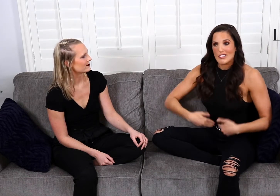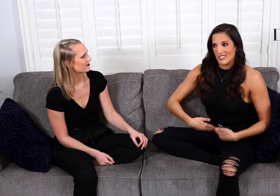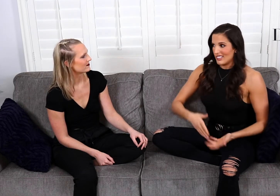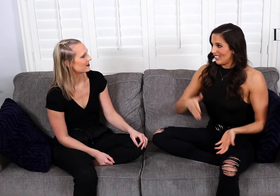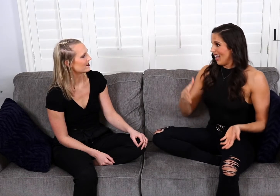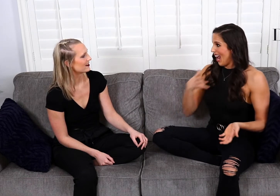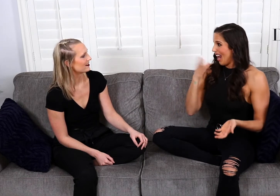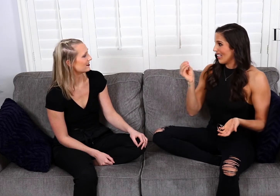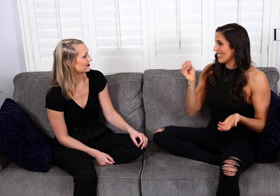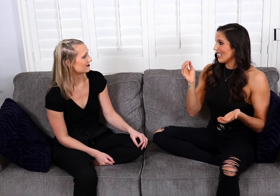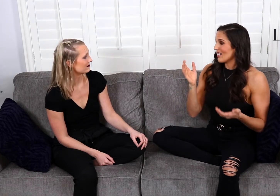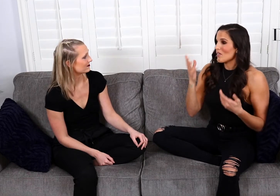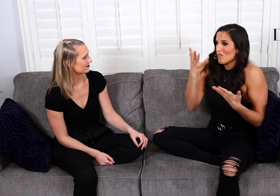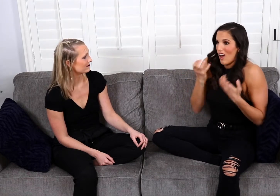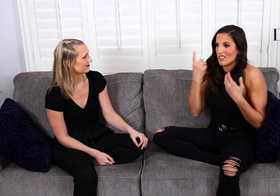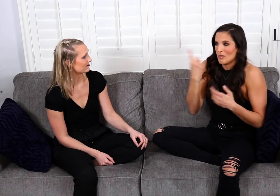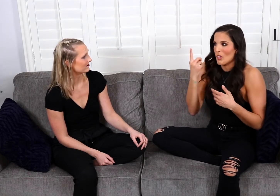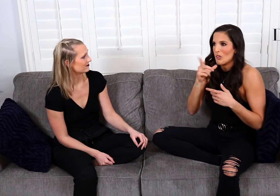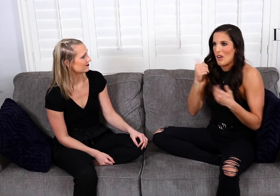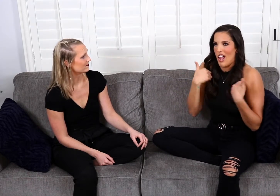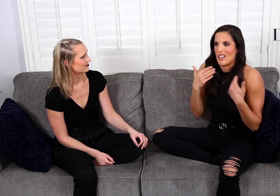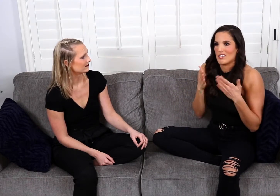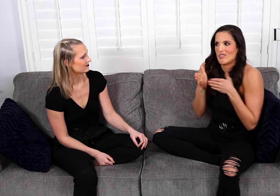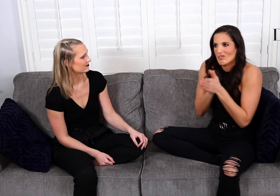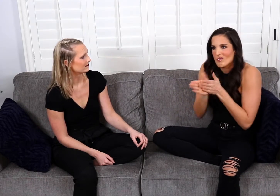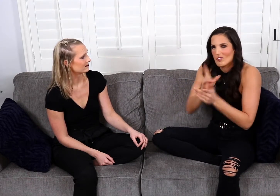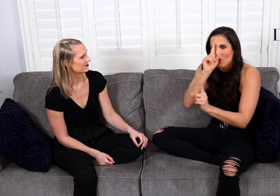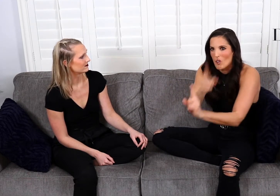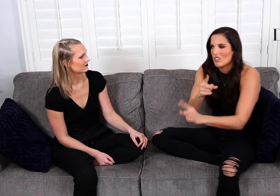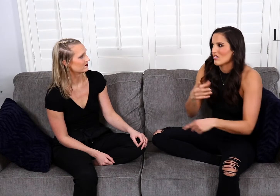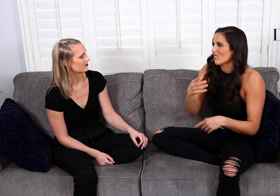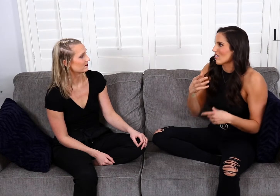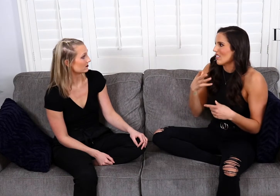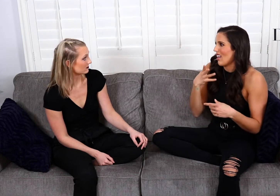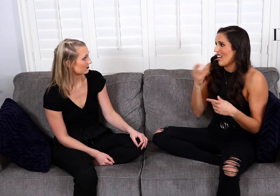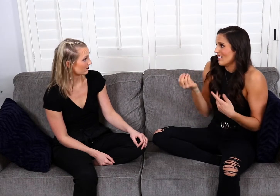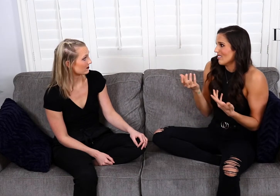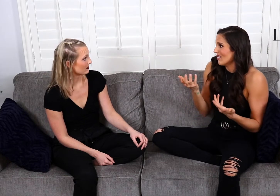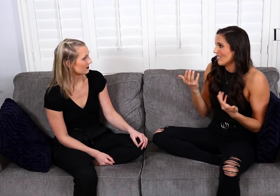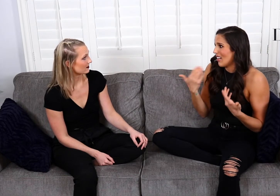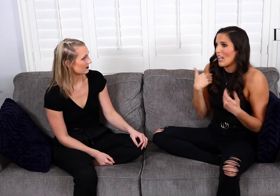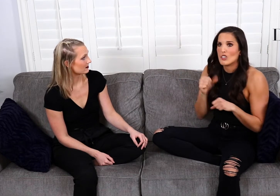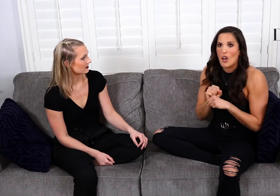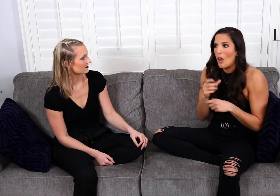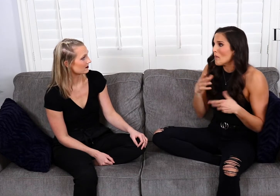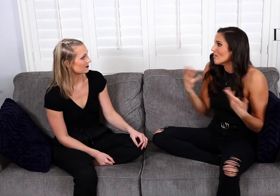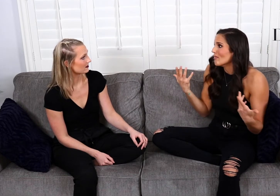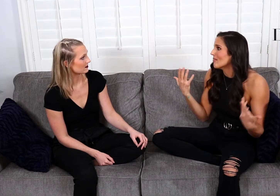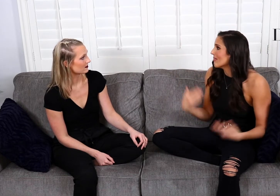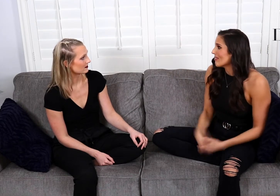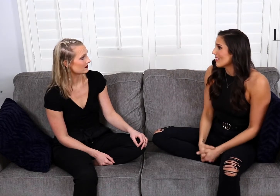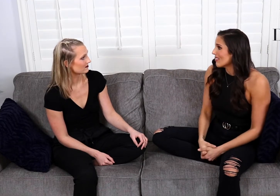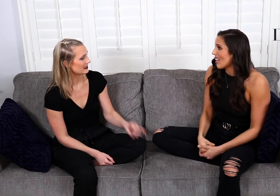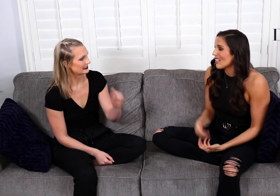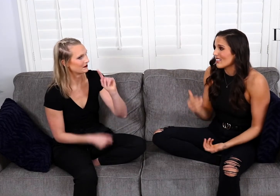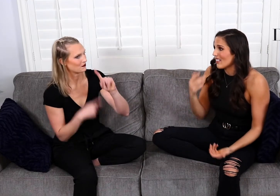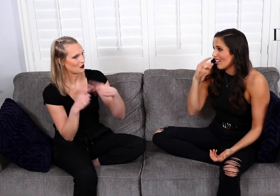I just like humans and I want someone who has motivation, and goals, and has a job.